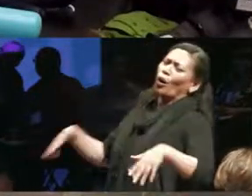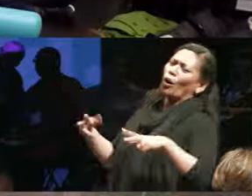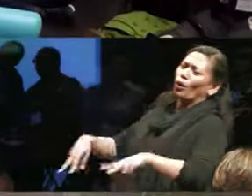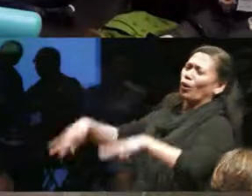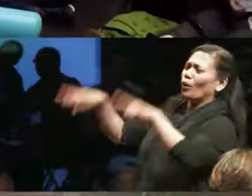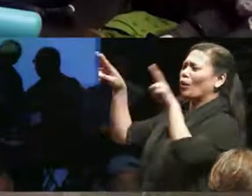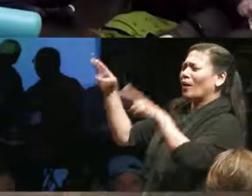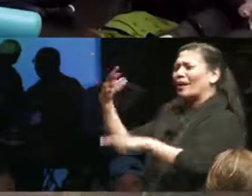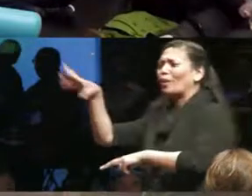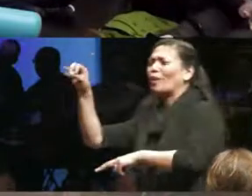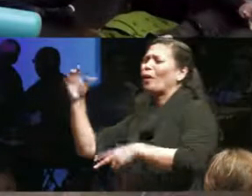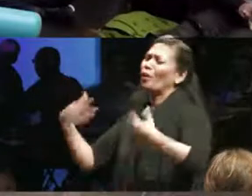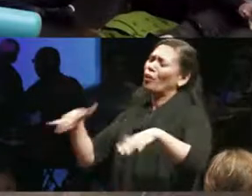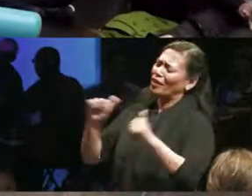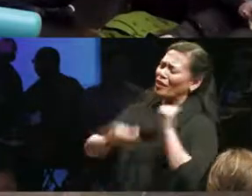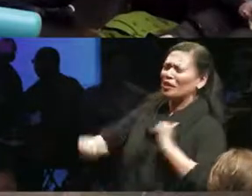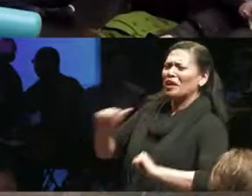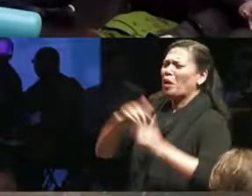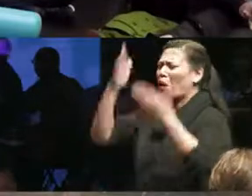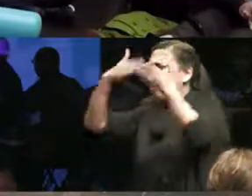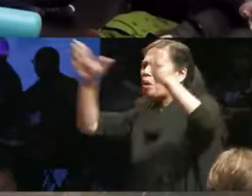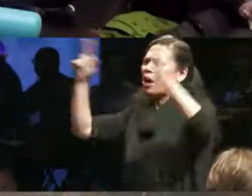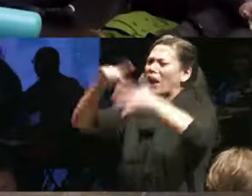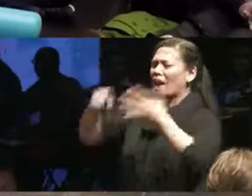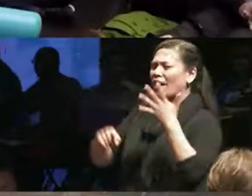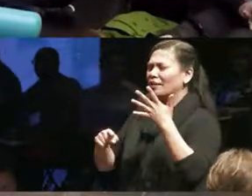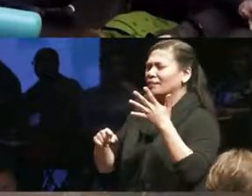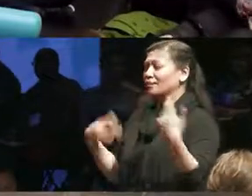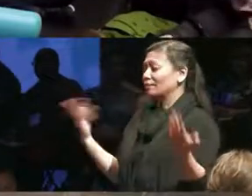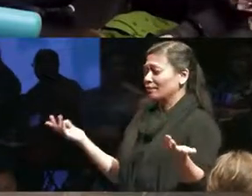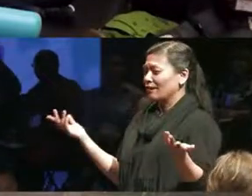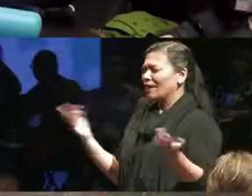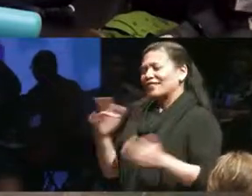the part of the theater right so so there's just a disconnect there in terms